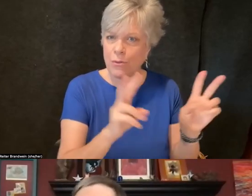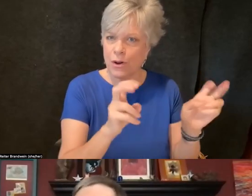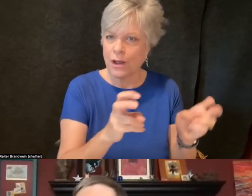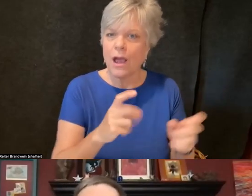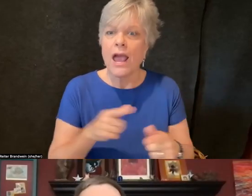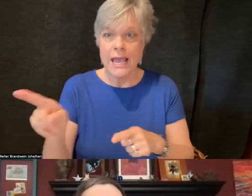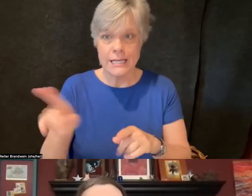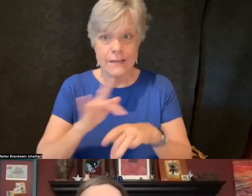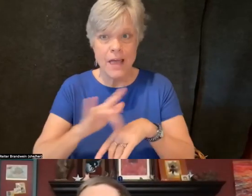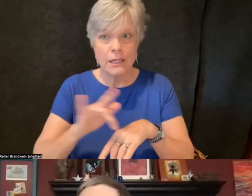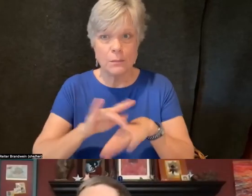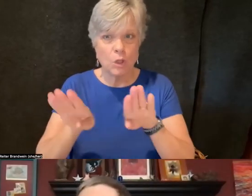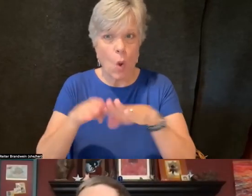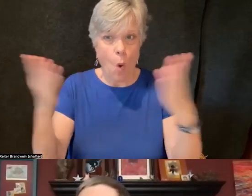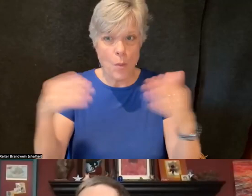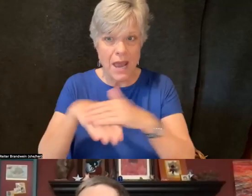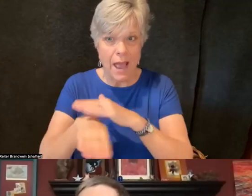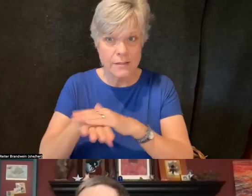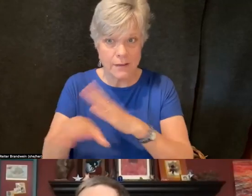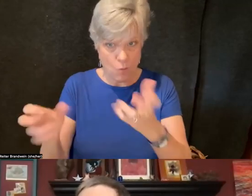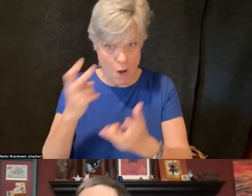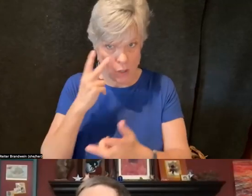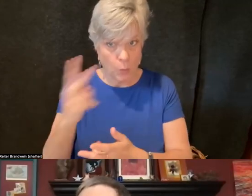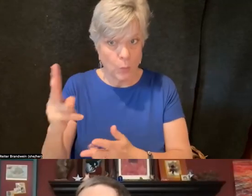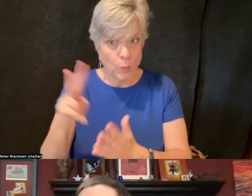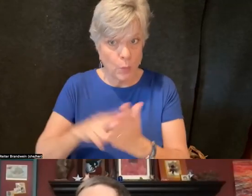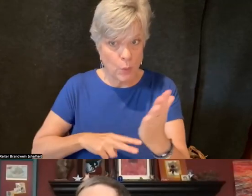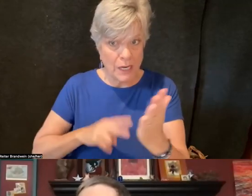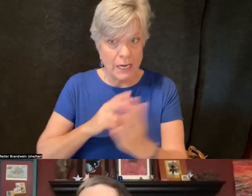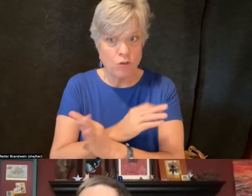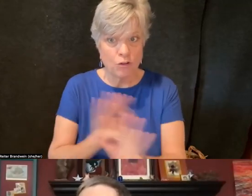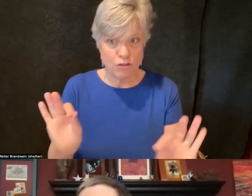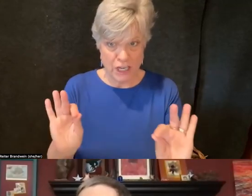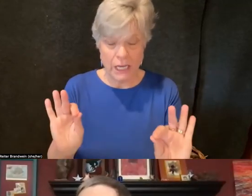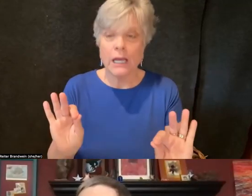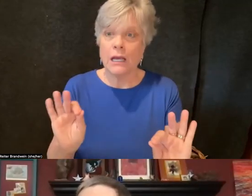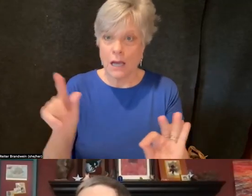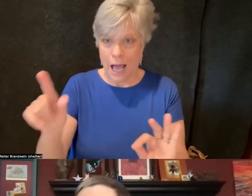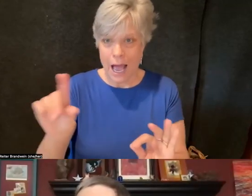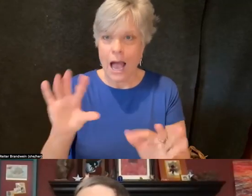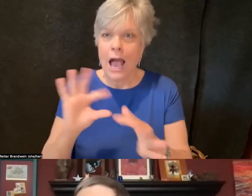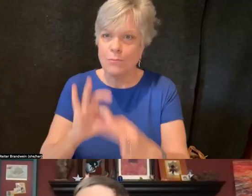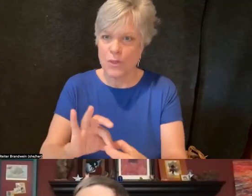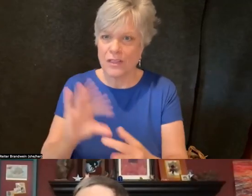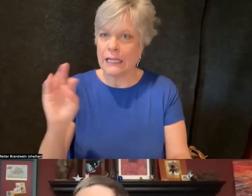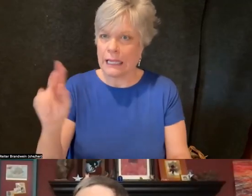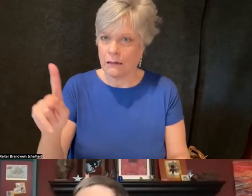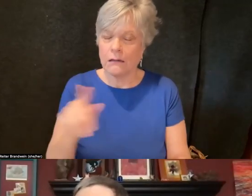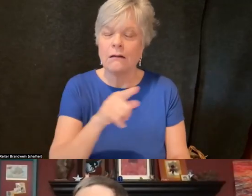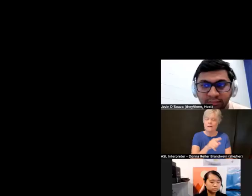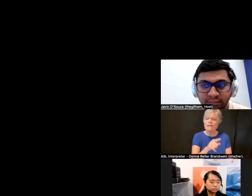in case anyone might be interested in accessing it that way. And I noted here that Sandie mentioned this great book